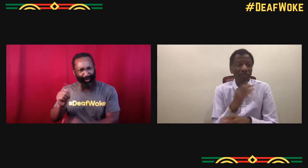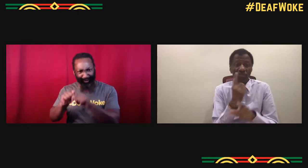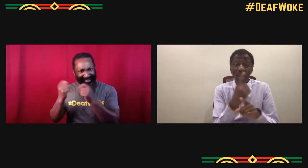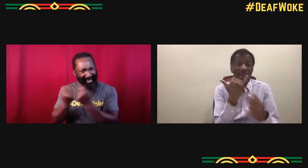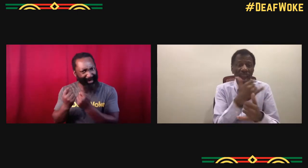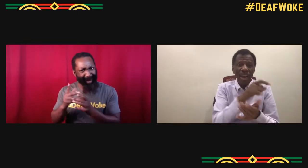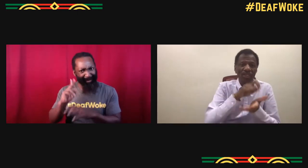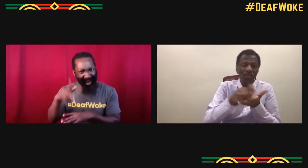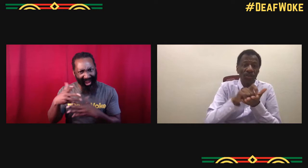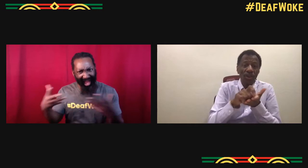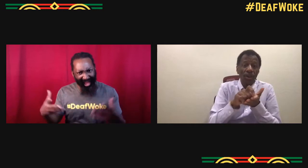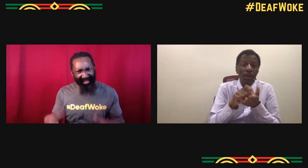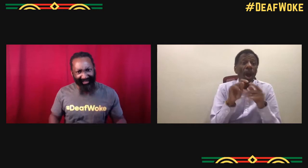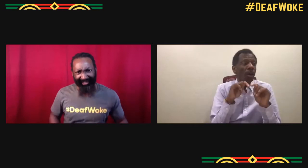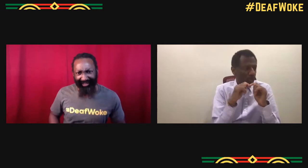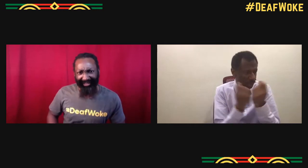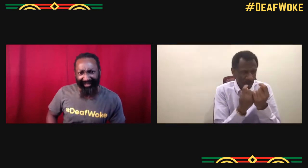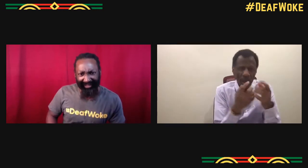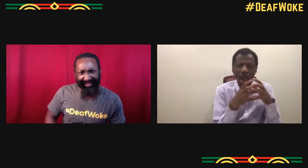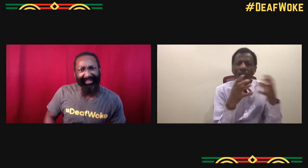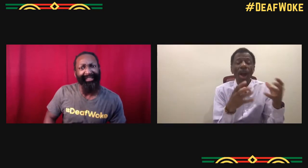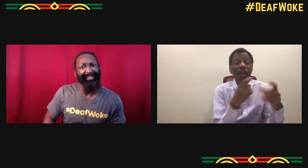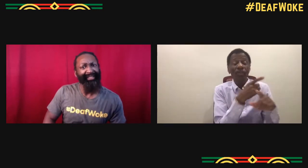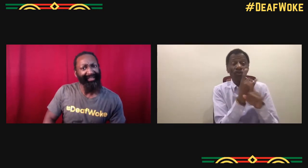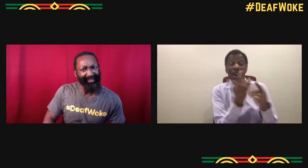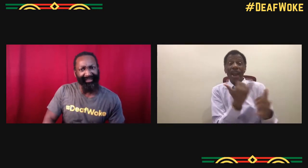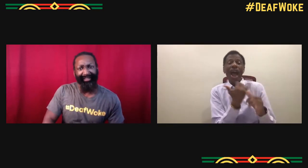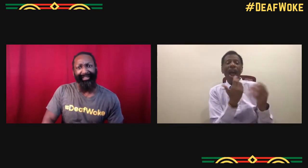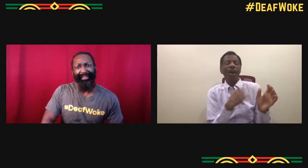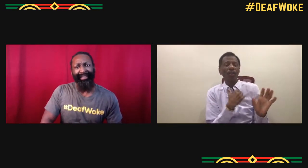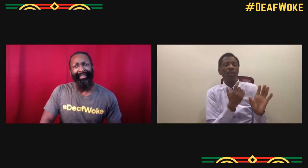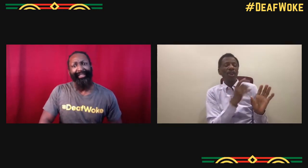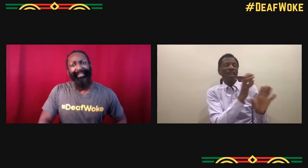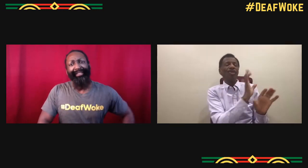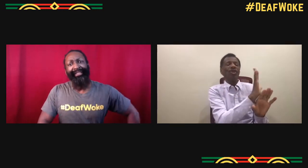He's involved in several shows. Yeah, the two of you team up a lot. Yeah.